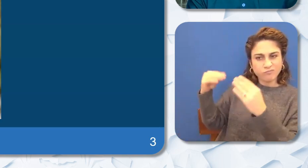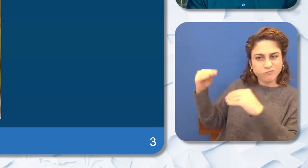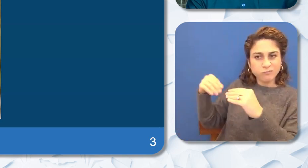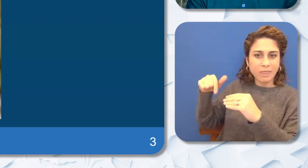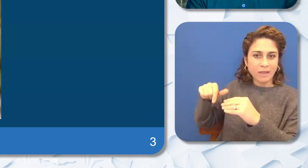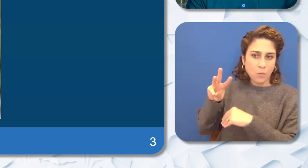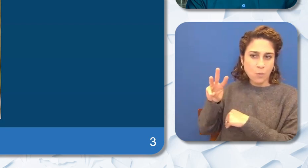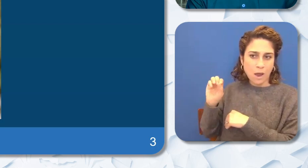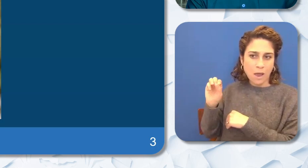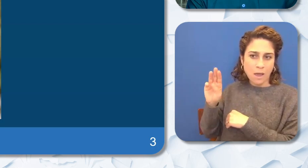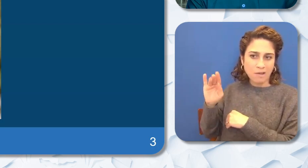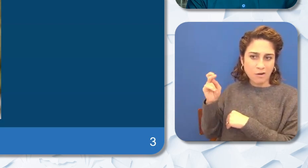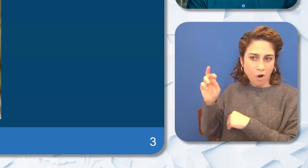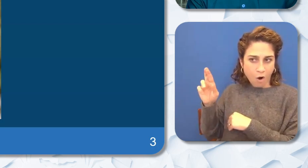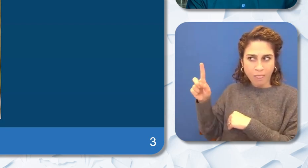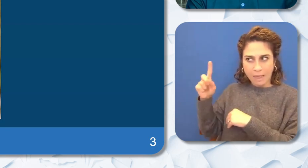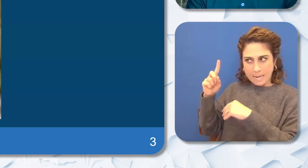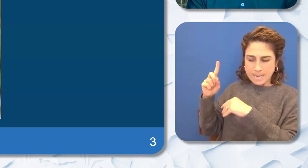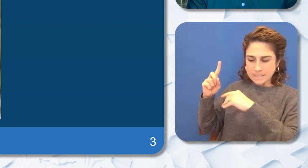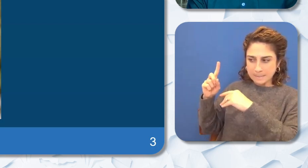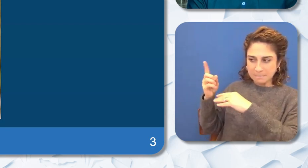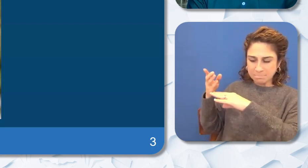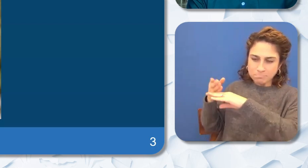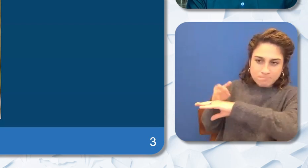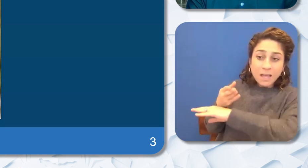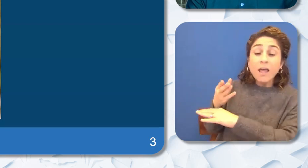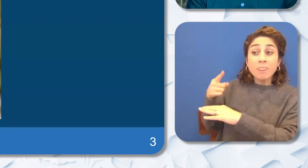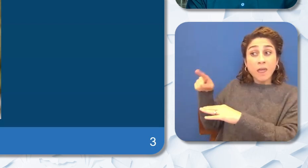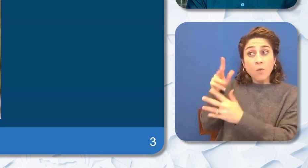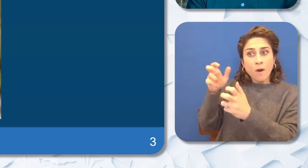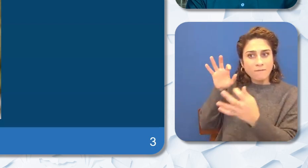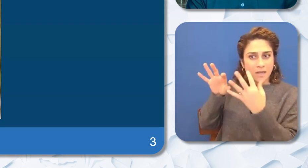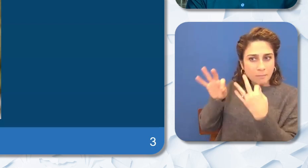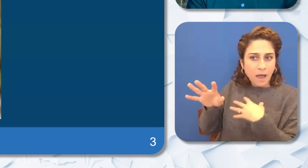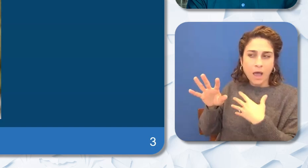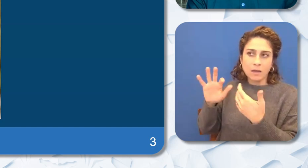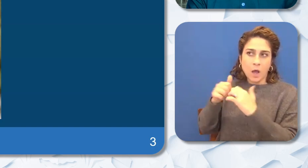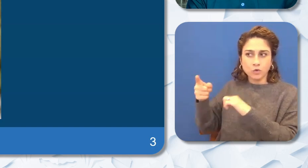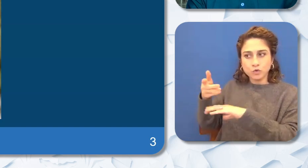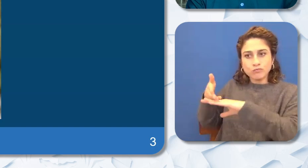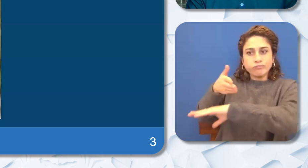areas where we can support you all Again thank you for your time and participation. Please enjoy